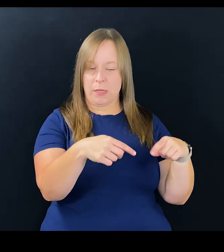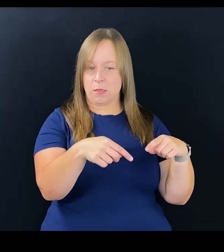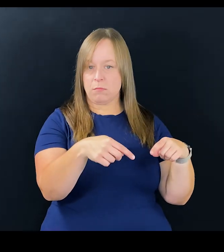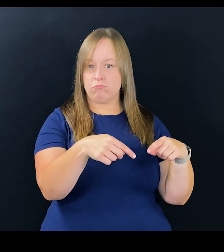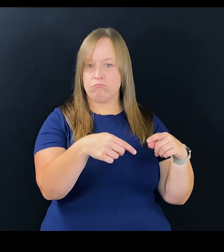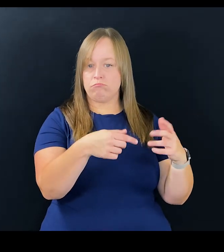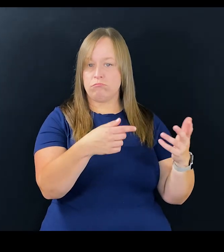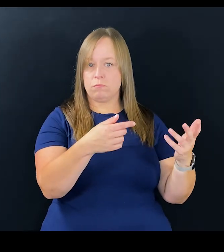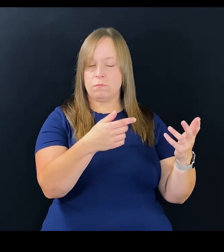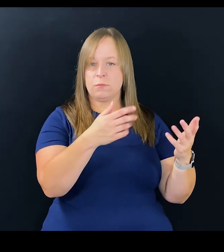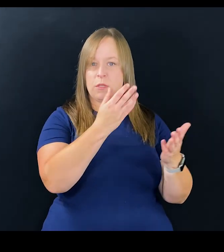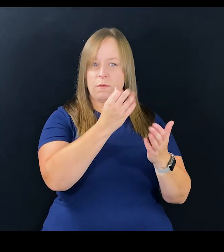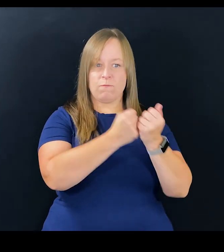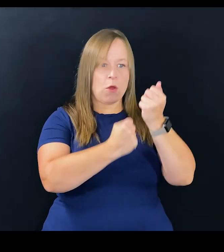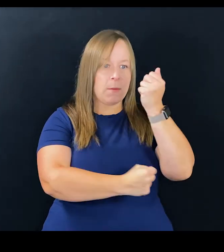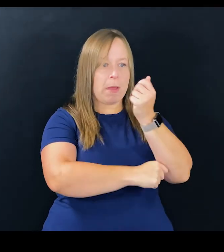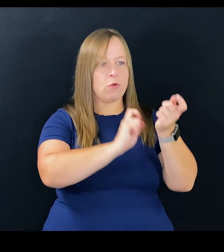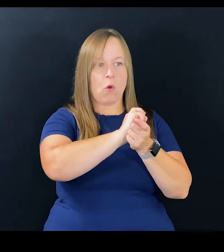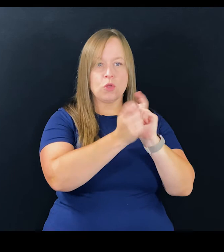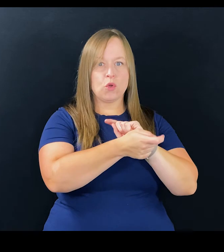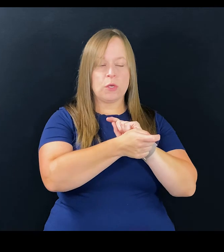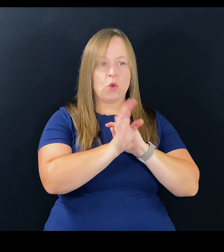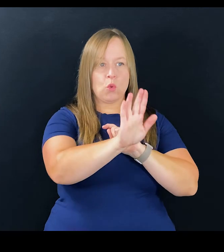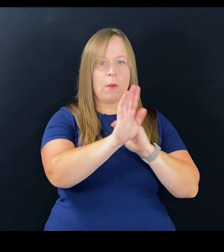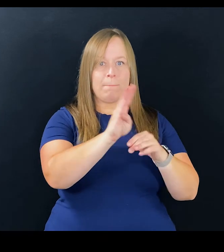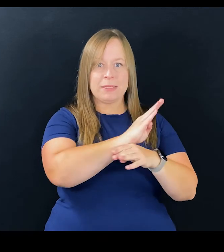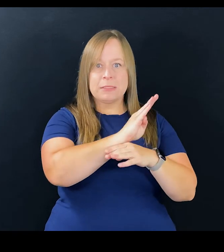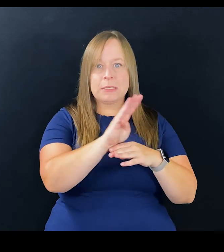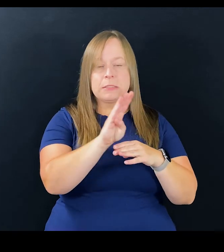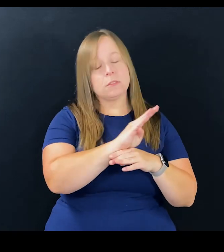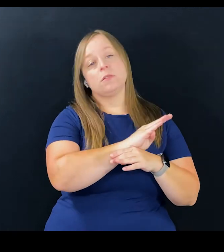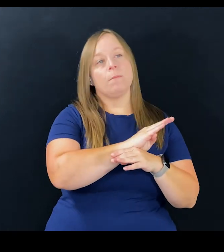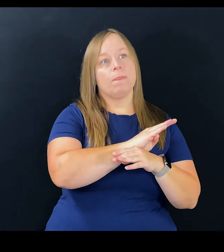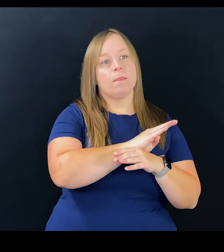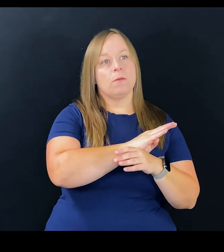the argument that it is a fundamental alteration to your business